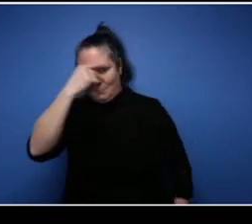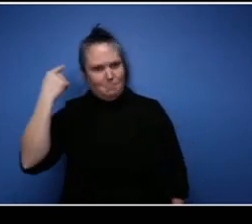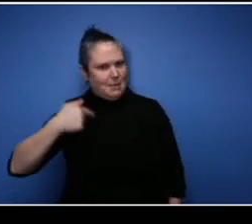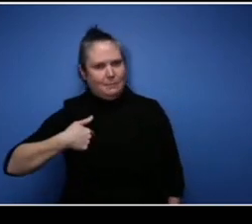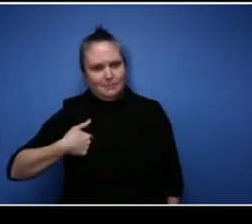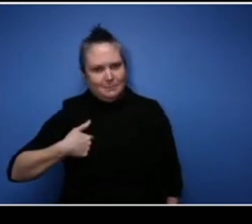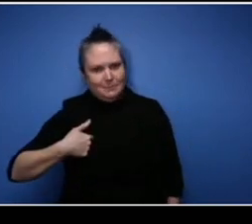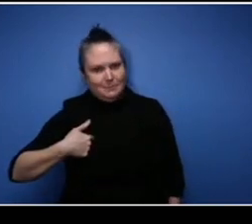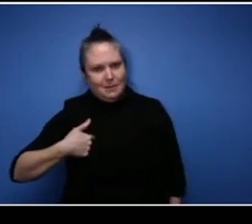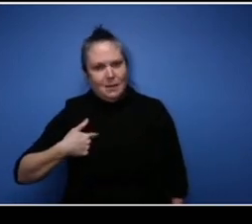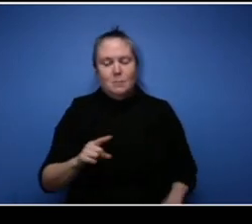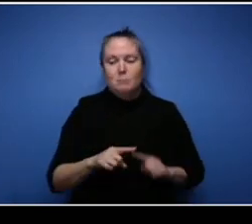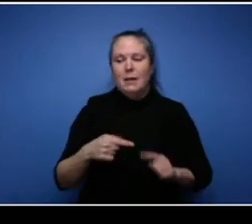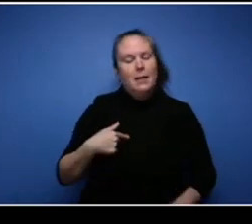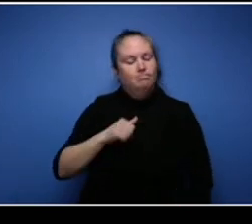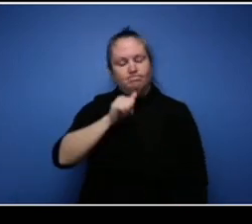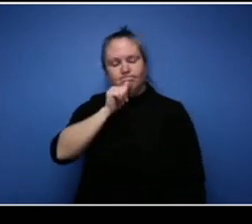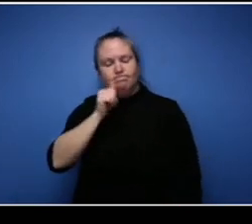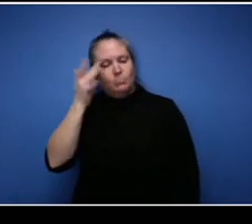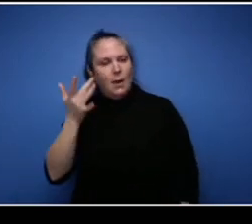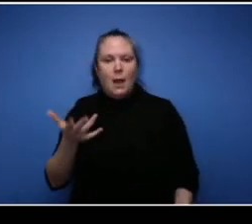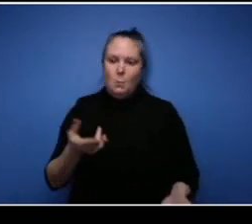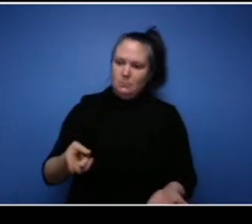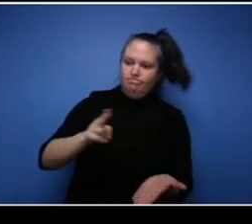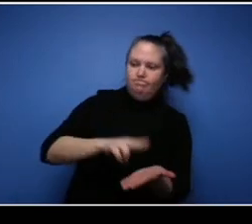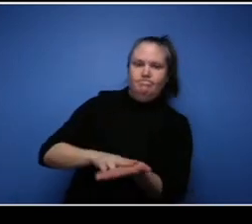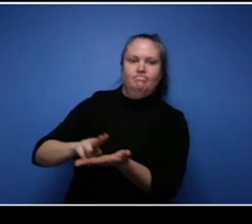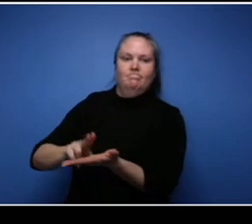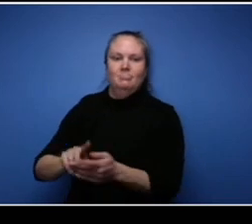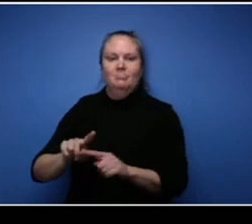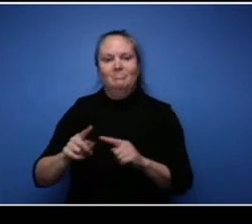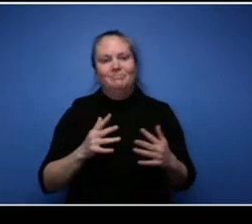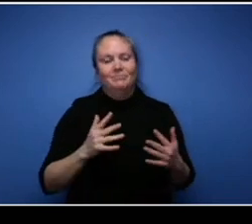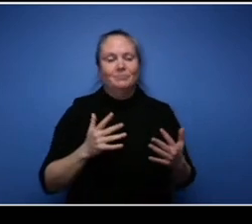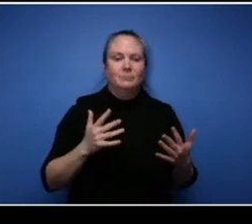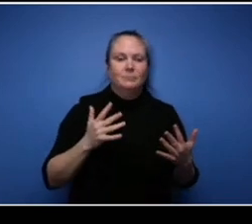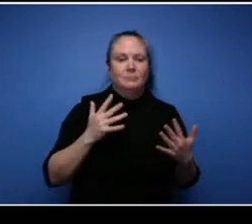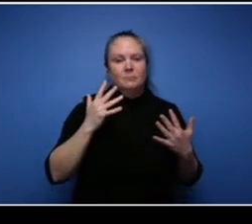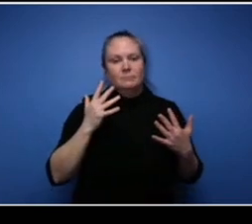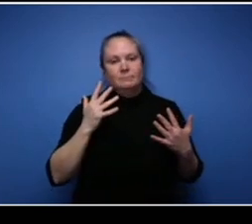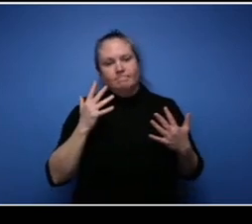contract. So you know unfortunately I overlooked that or like you say brush it off and carry